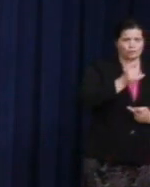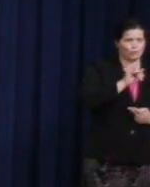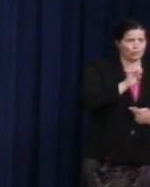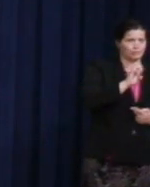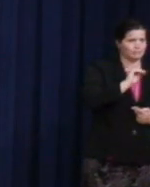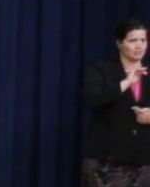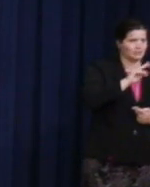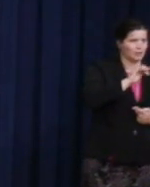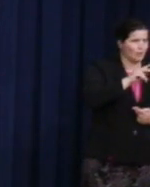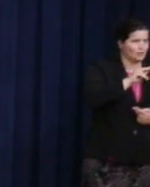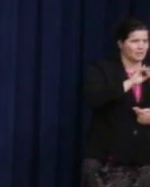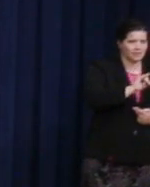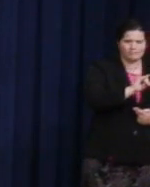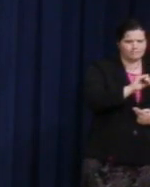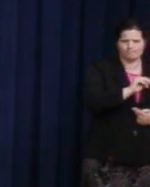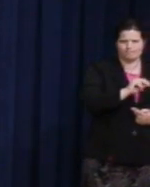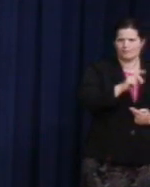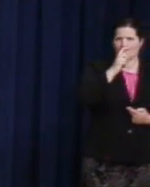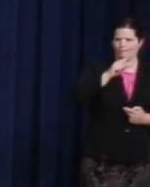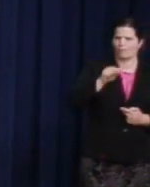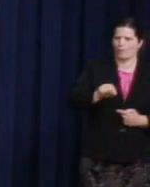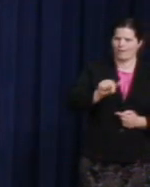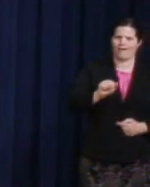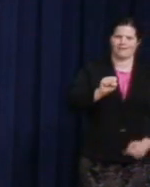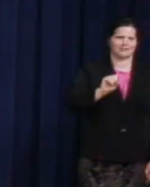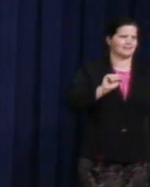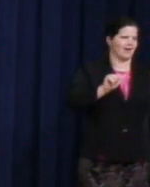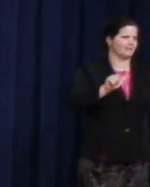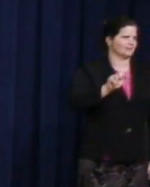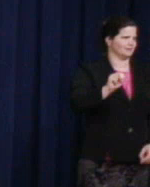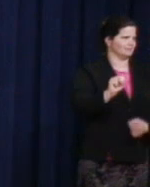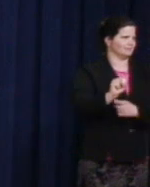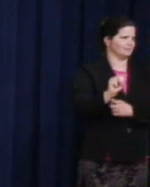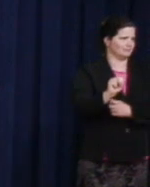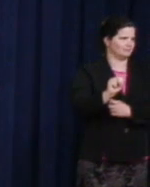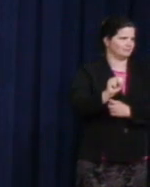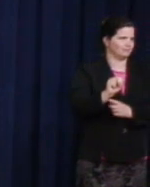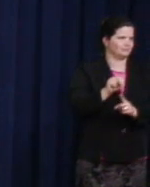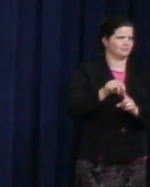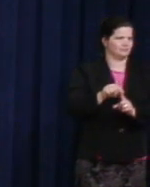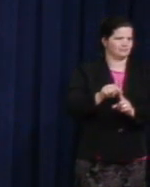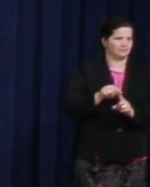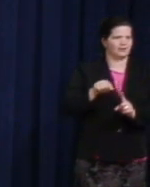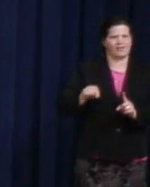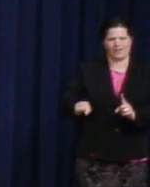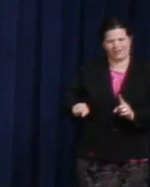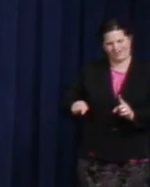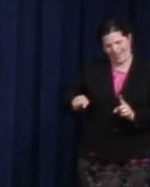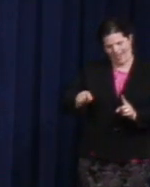for a cold-blooded assassin and returned verdicts of not guilty to murder.